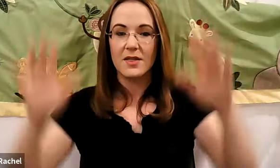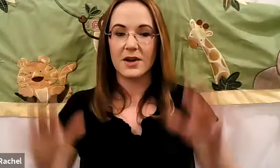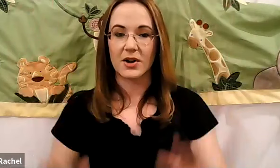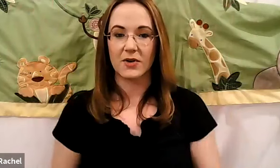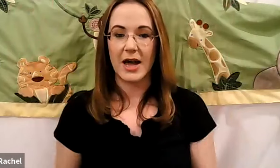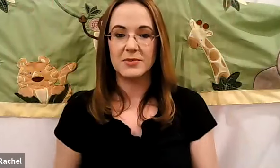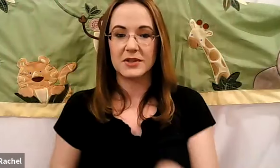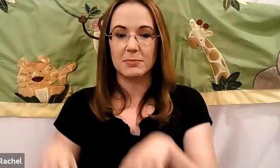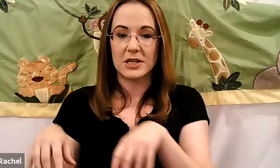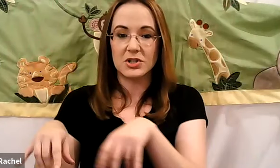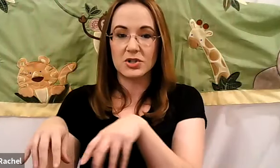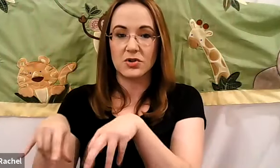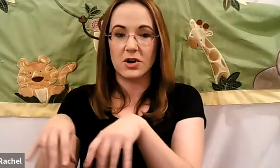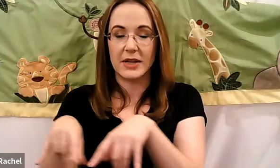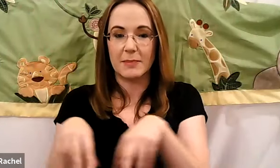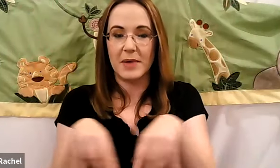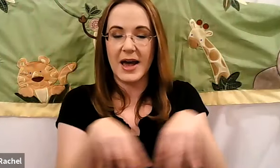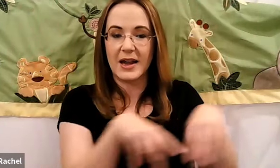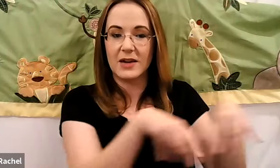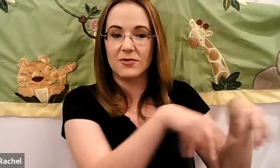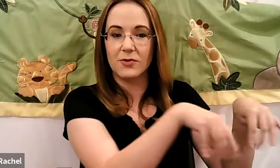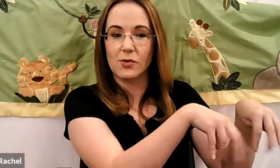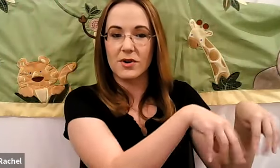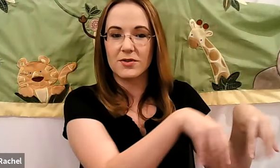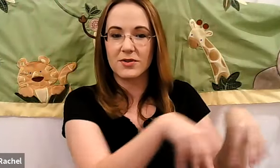Rachel: The crabs at the beach crawling back and forth.